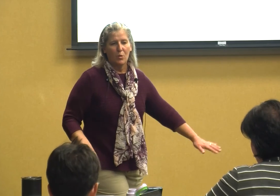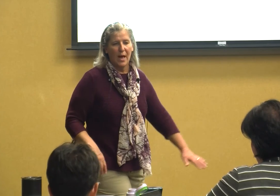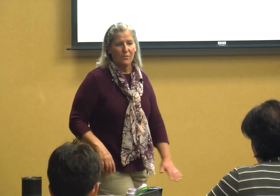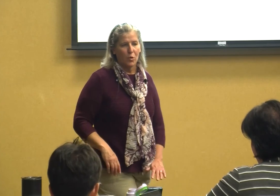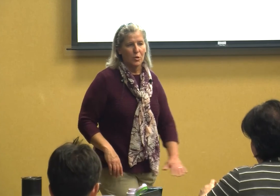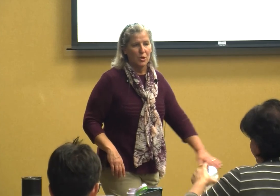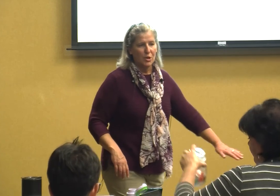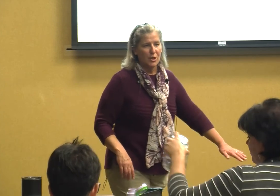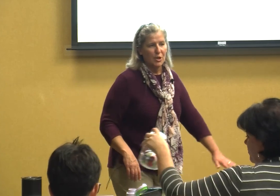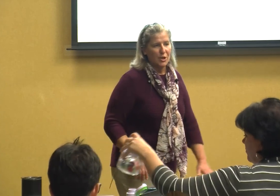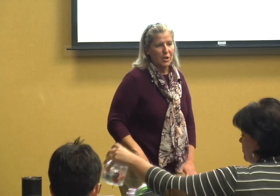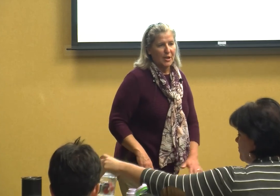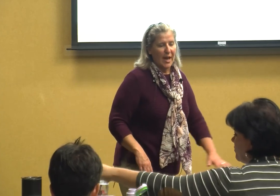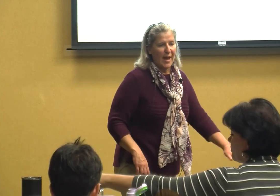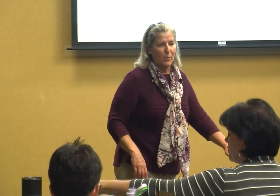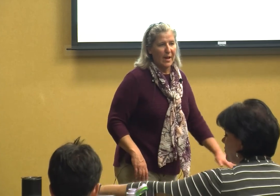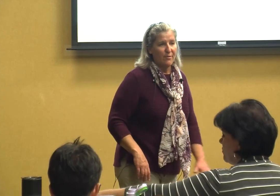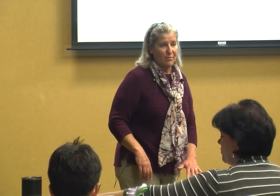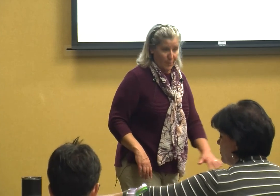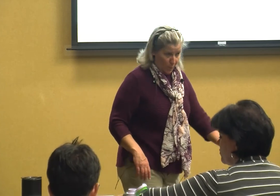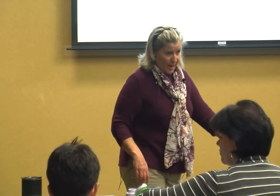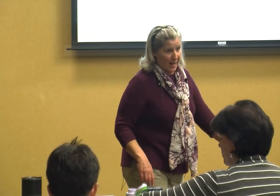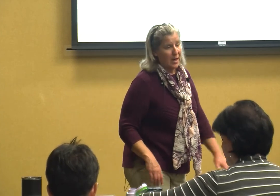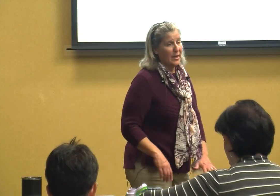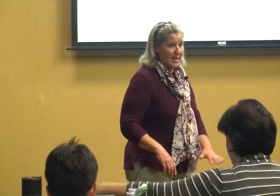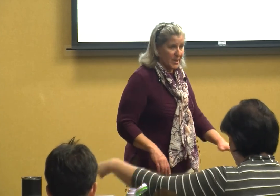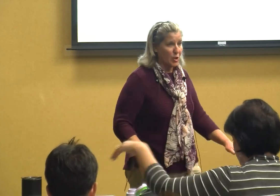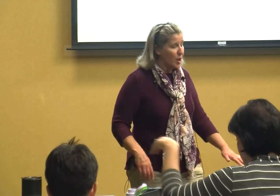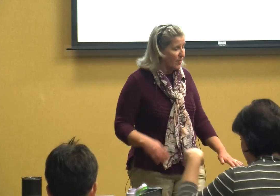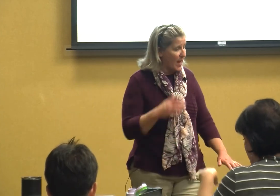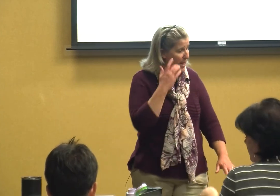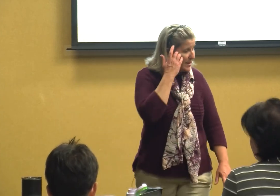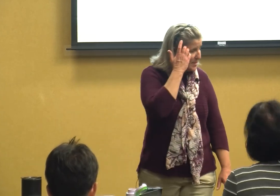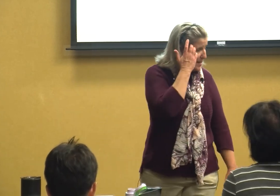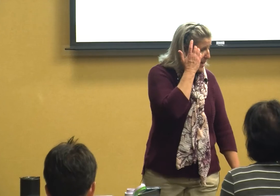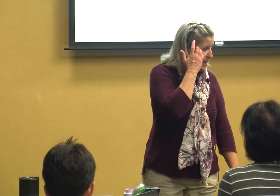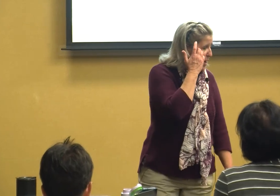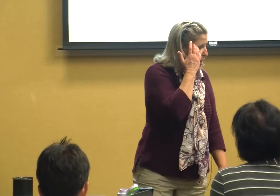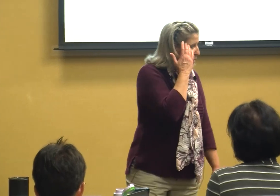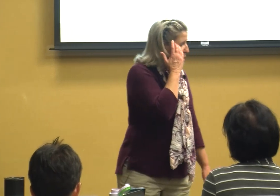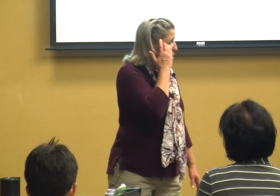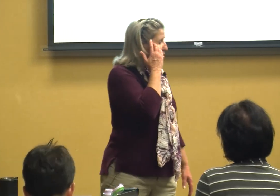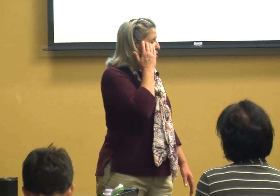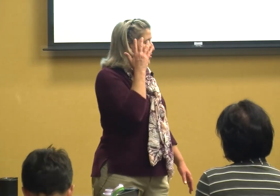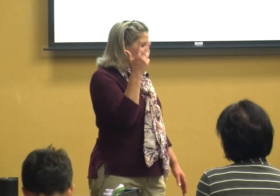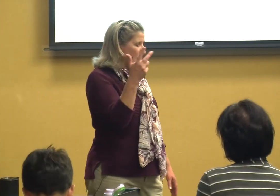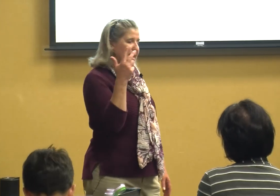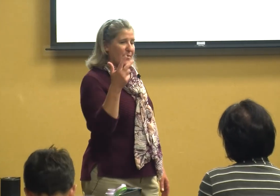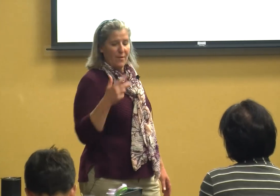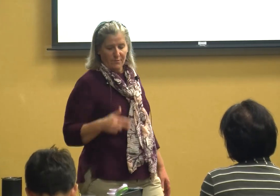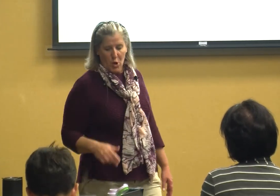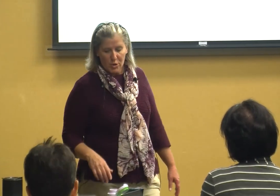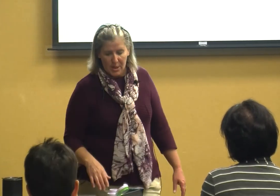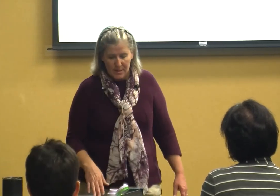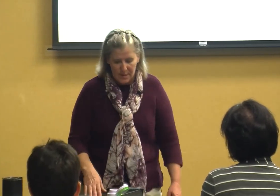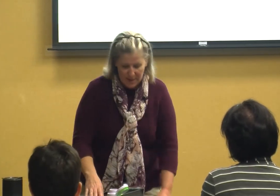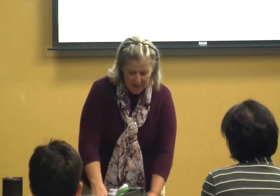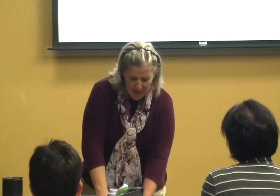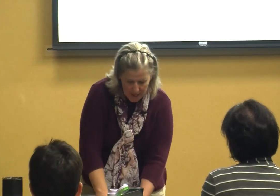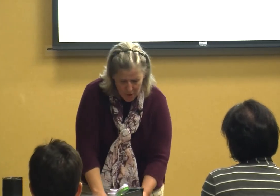level and we have we need to look at that and see there are three different versions here's